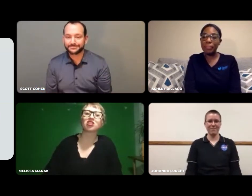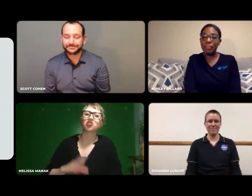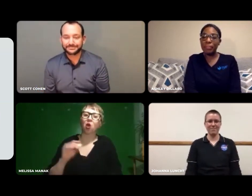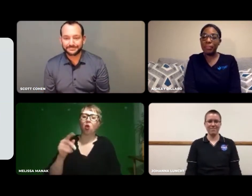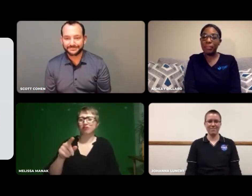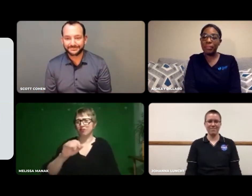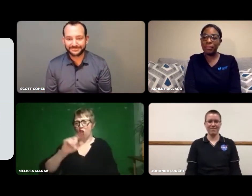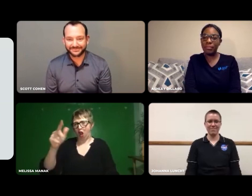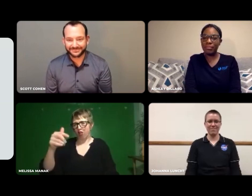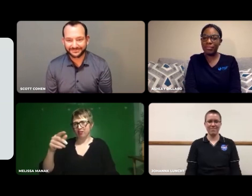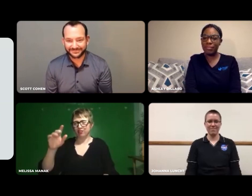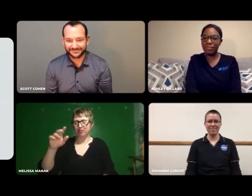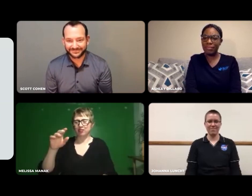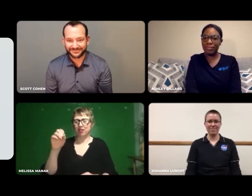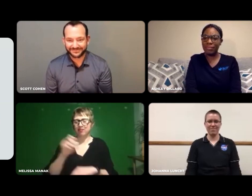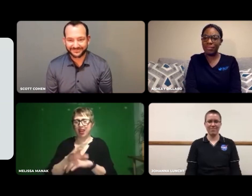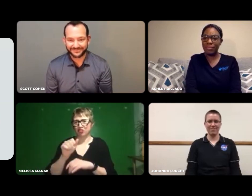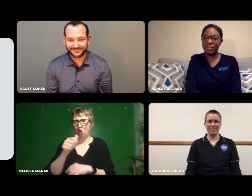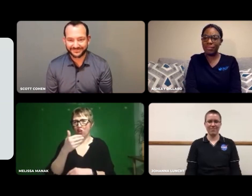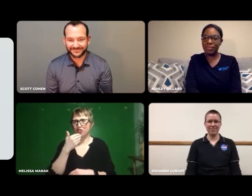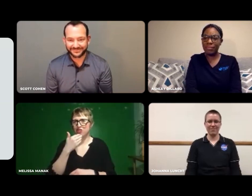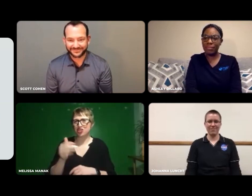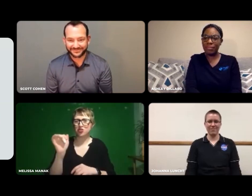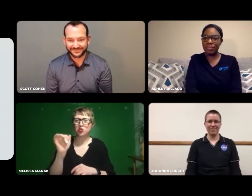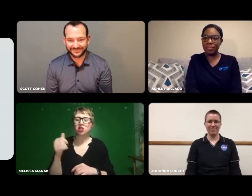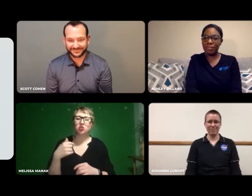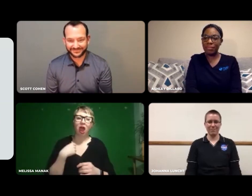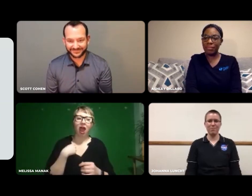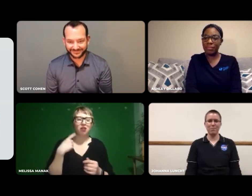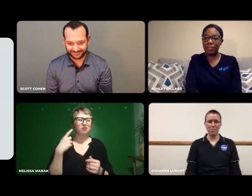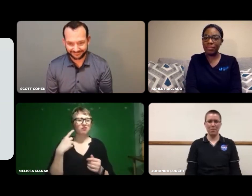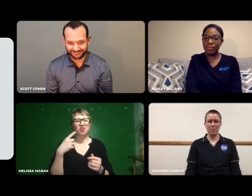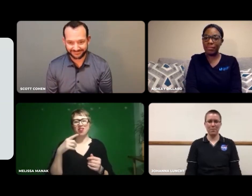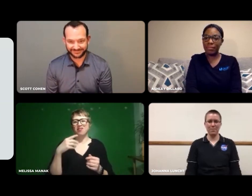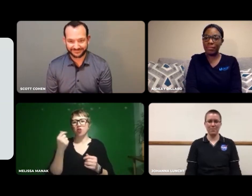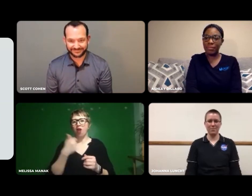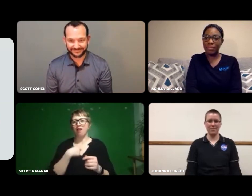That's all good information.